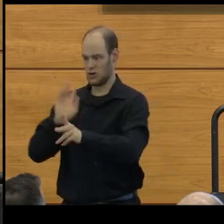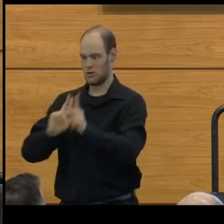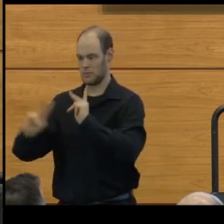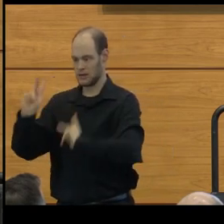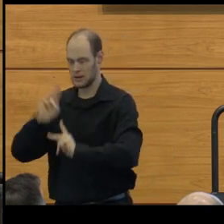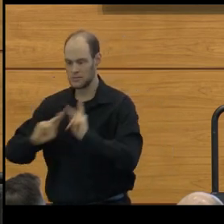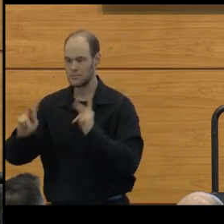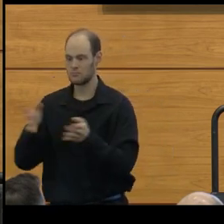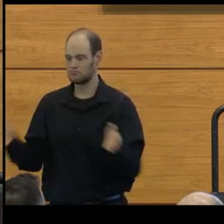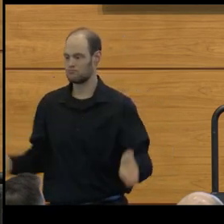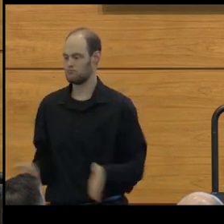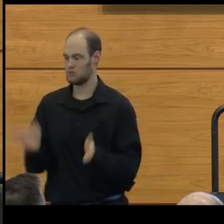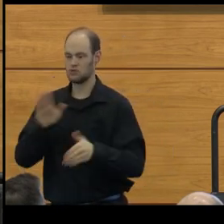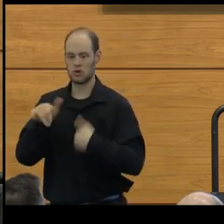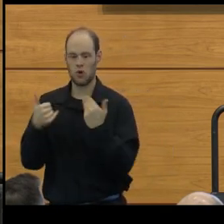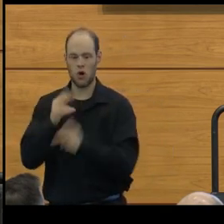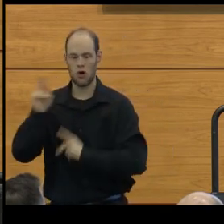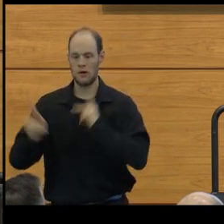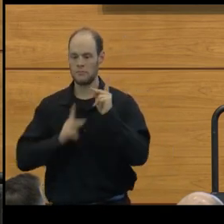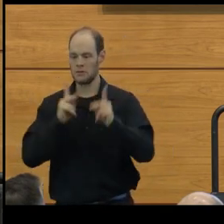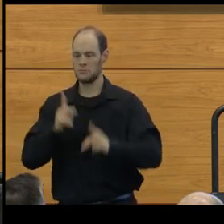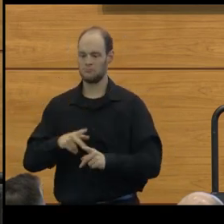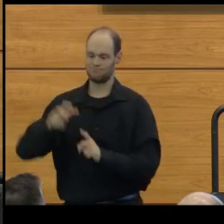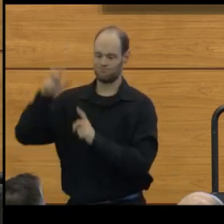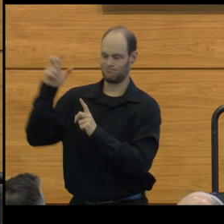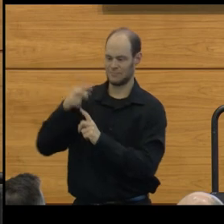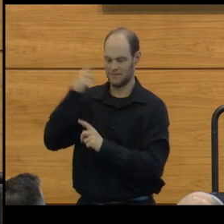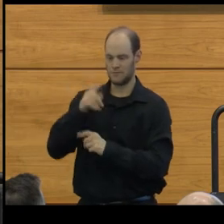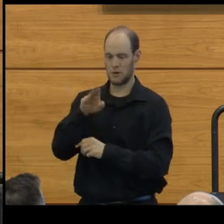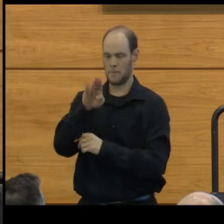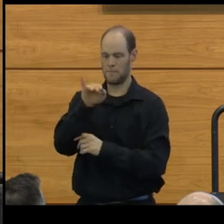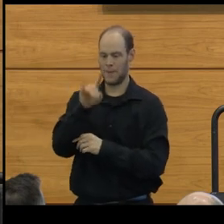encouraging everyone to be champions for biodiversity